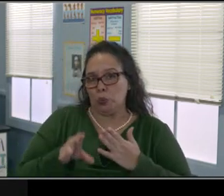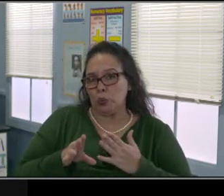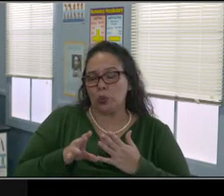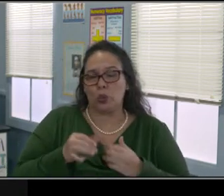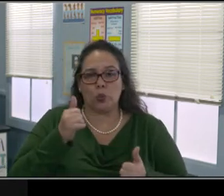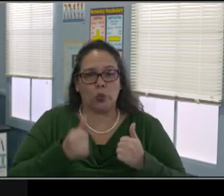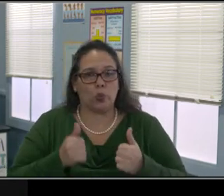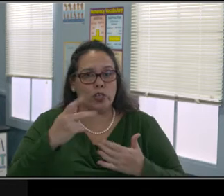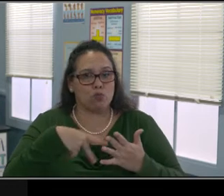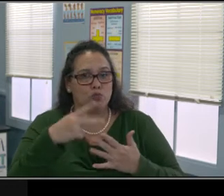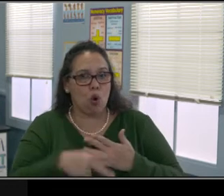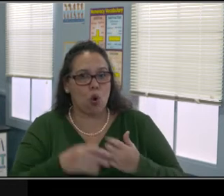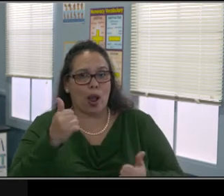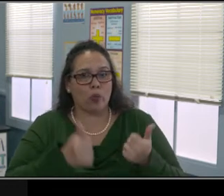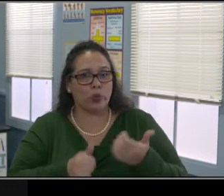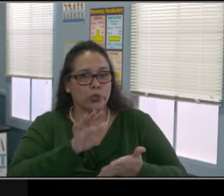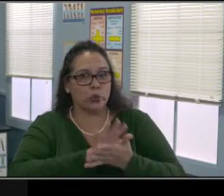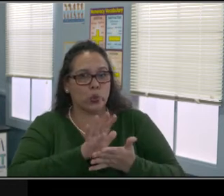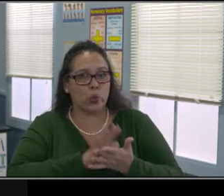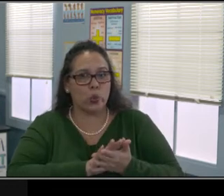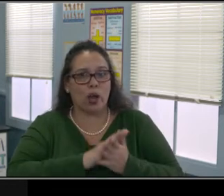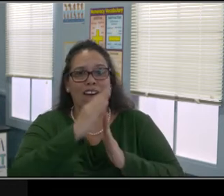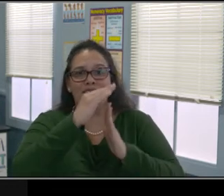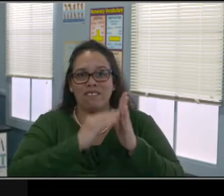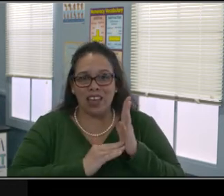and let me look at this last page.